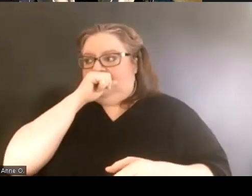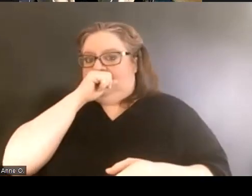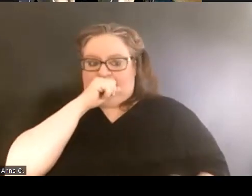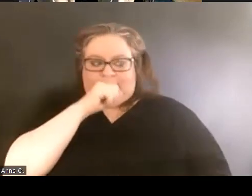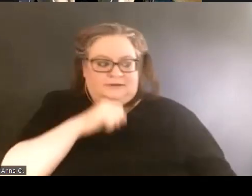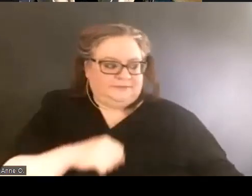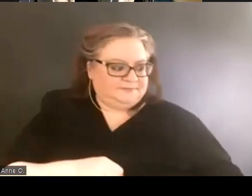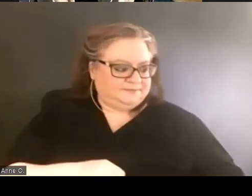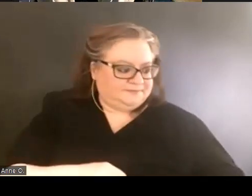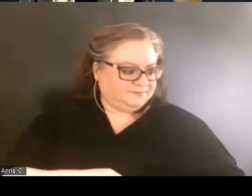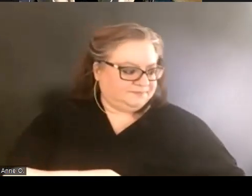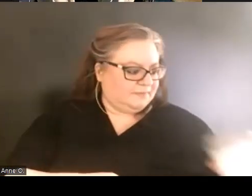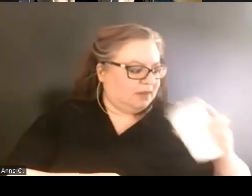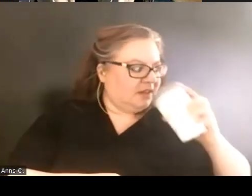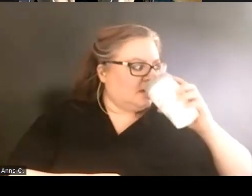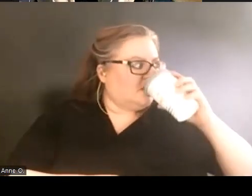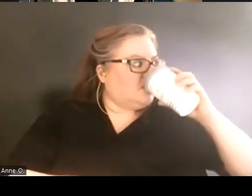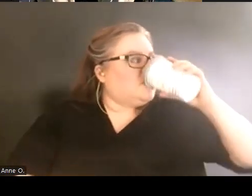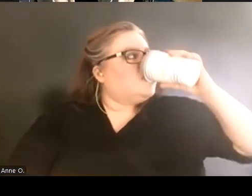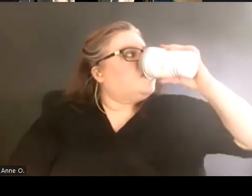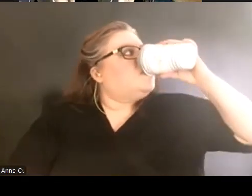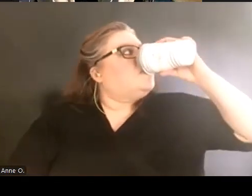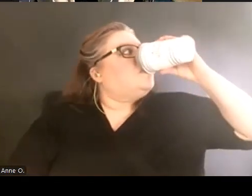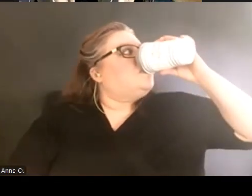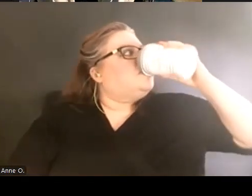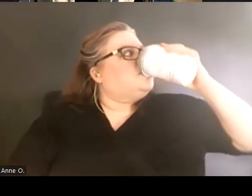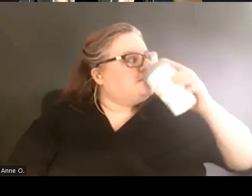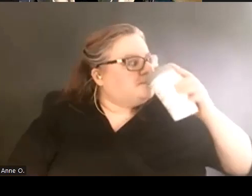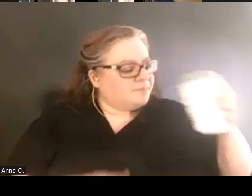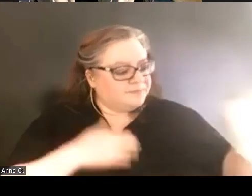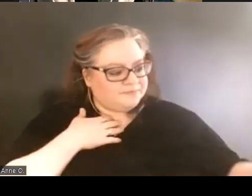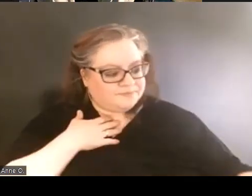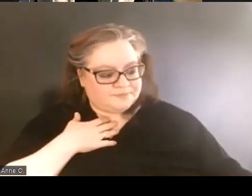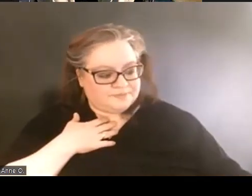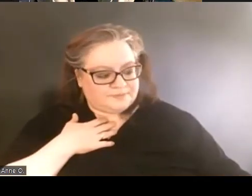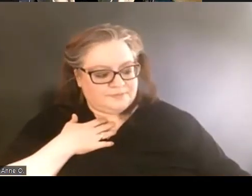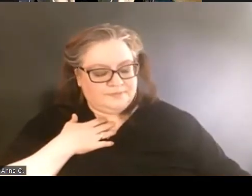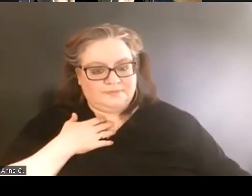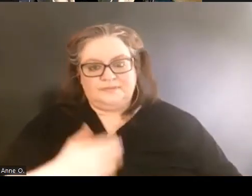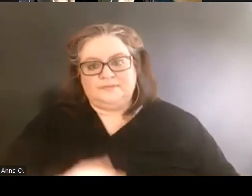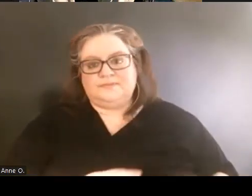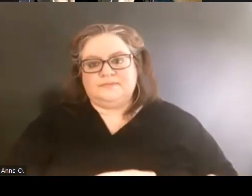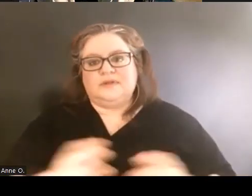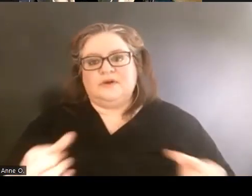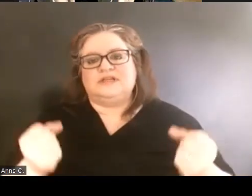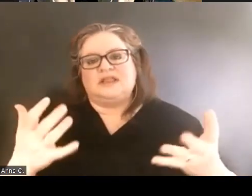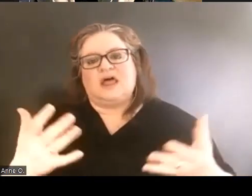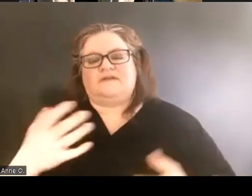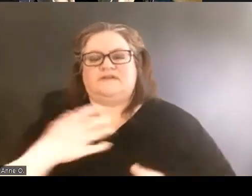because there were a lot of complaints. There was a lot of change that needed to happen